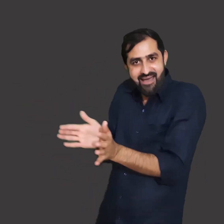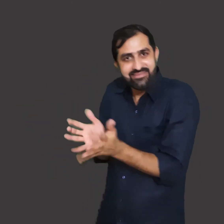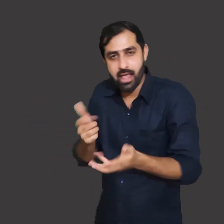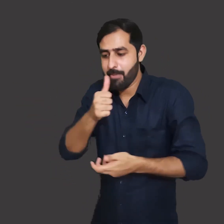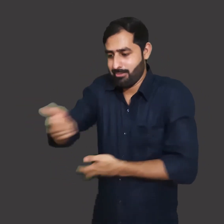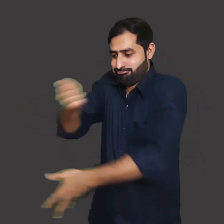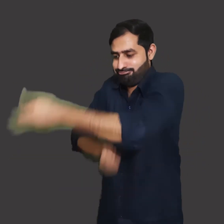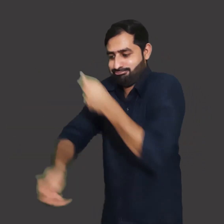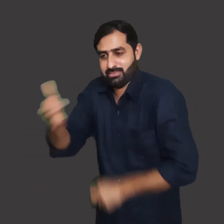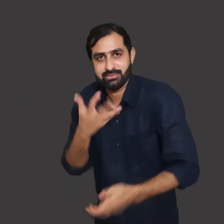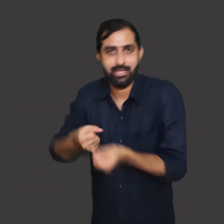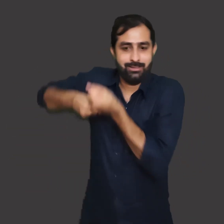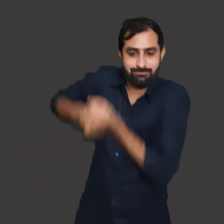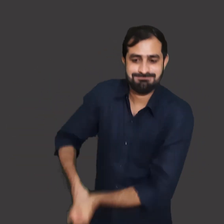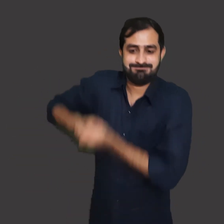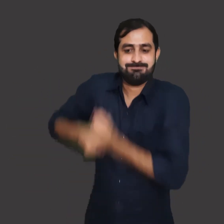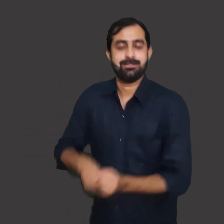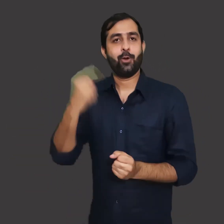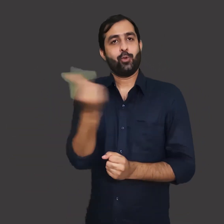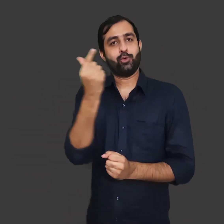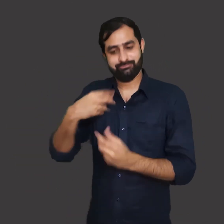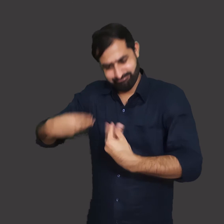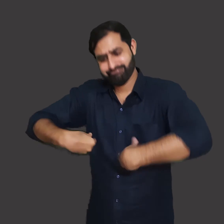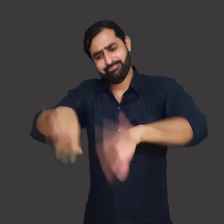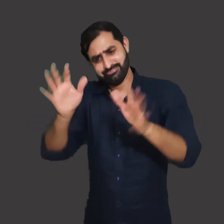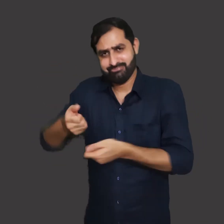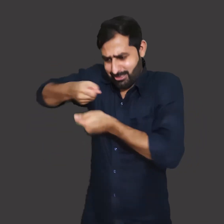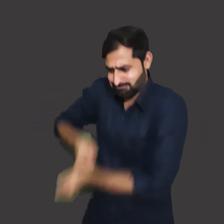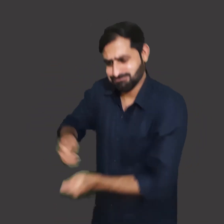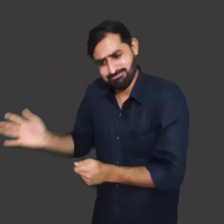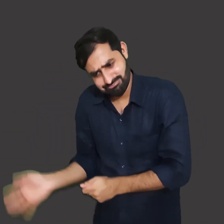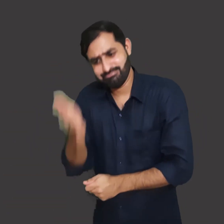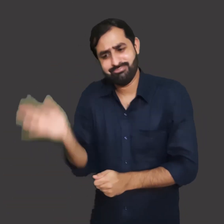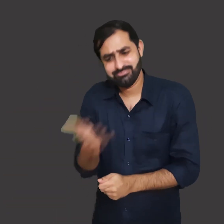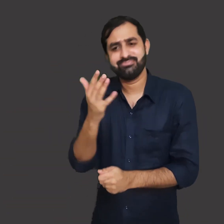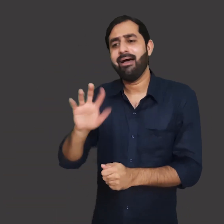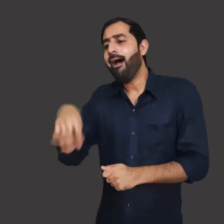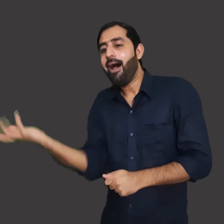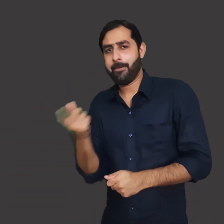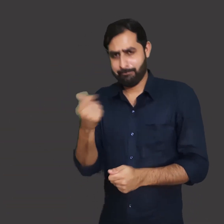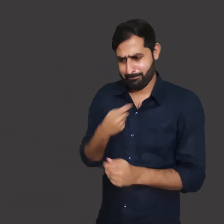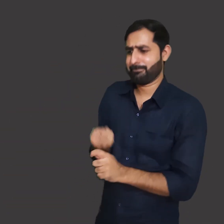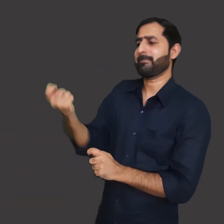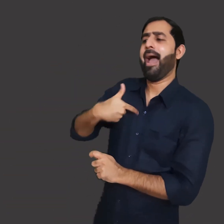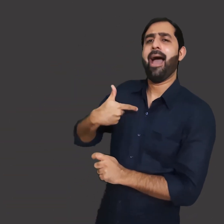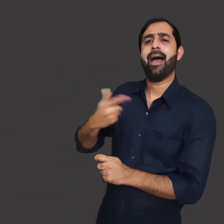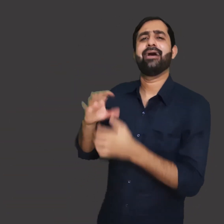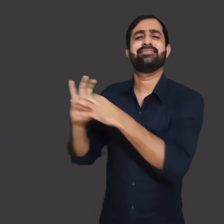from natural water bodies around the farm such as rivers, wells, ponds, and an irrigation system